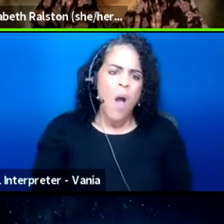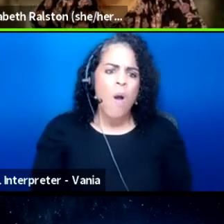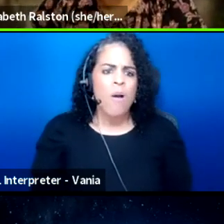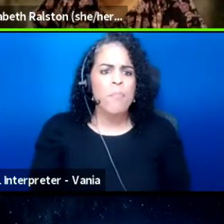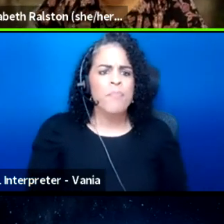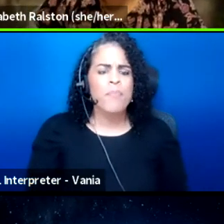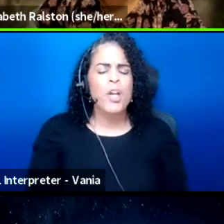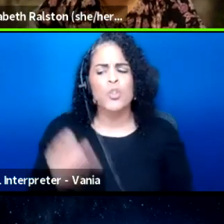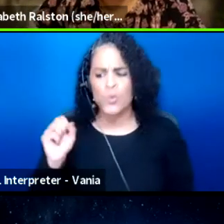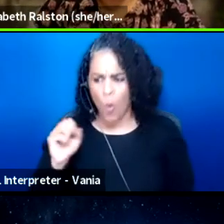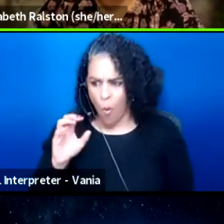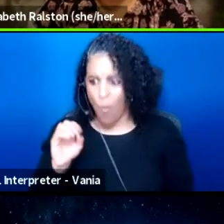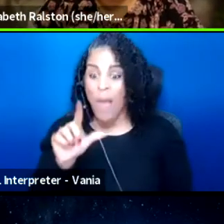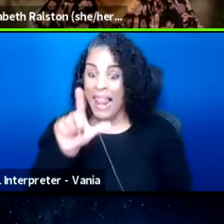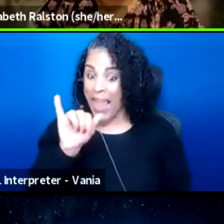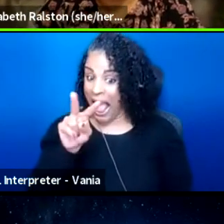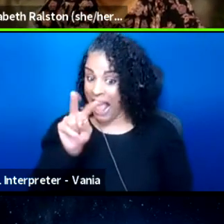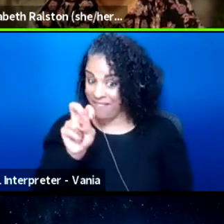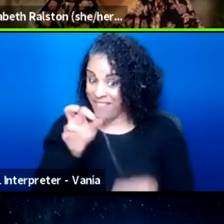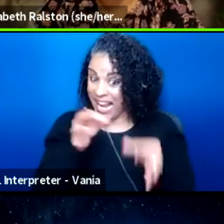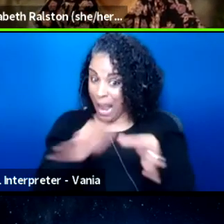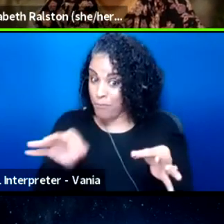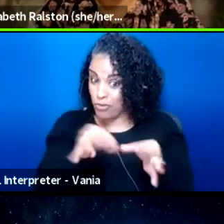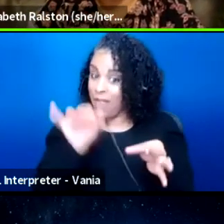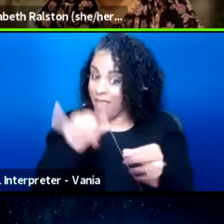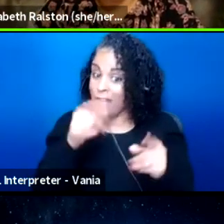So live captioning is the gold standard